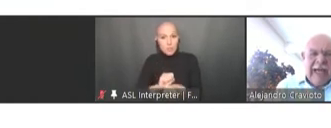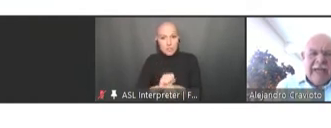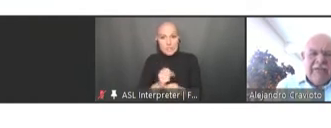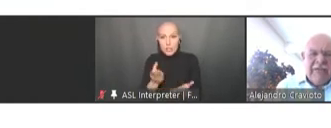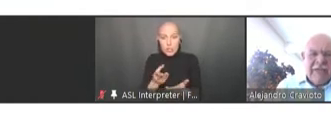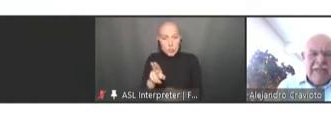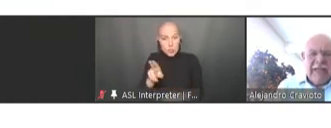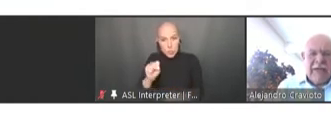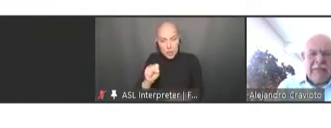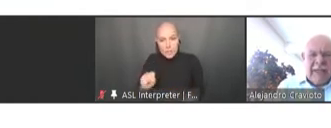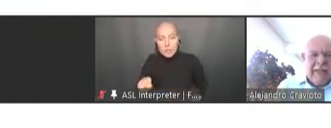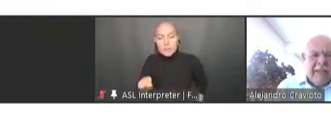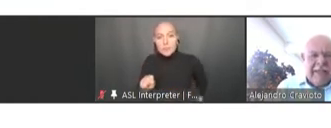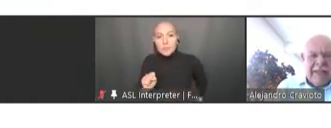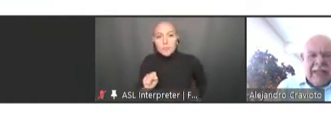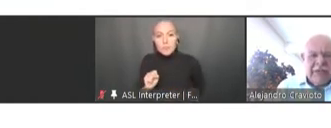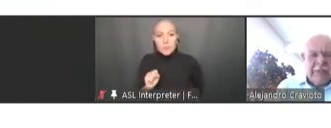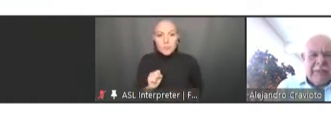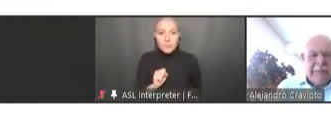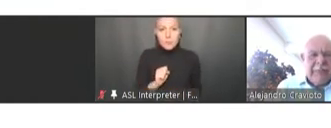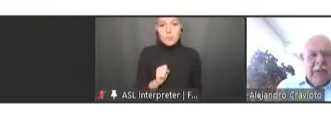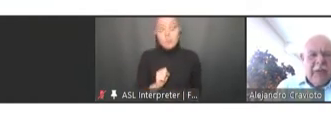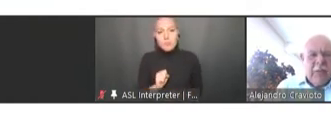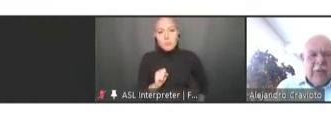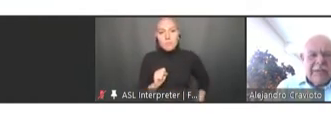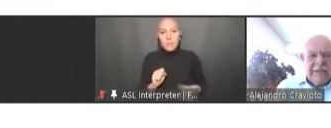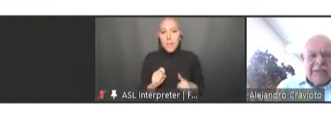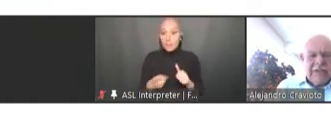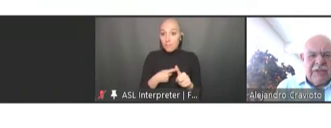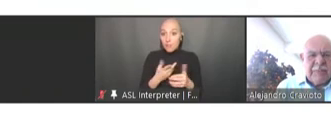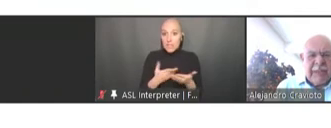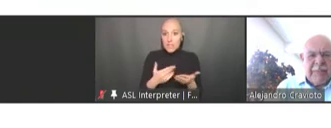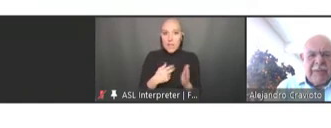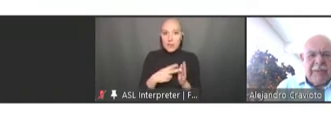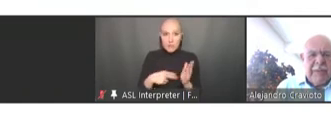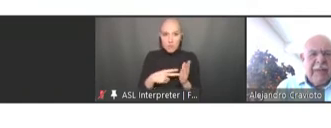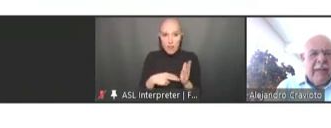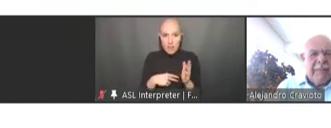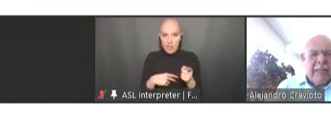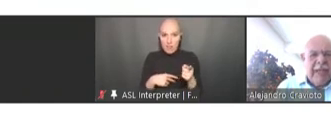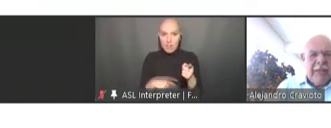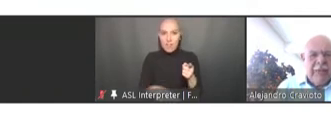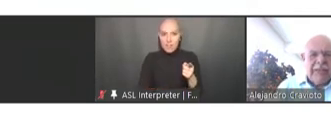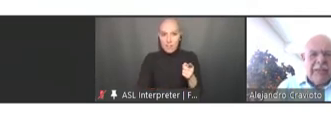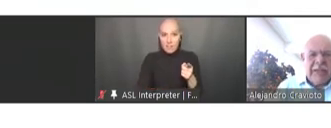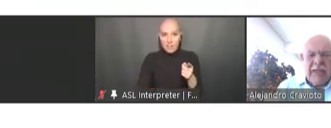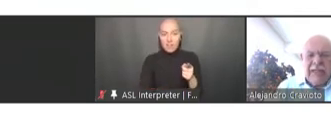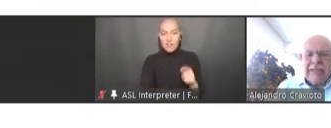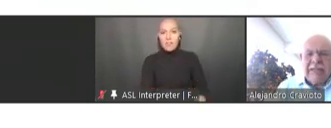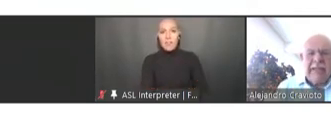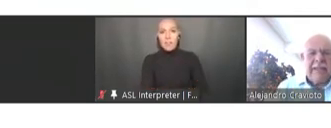And the first thing I read in the next one was this first paper in which it clearly stated